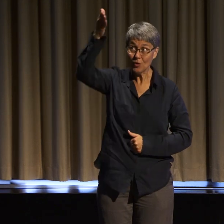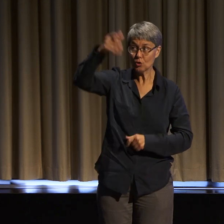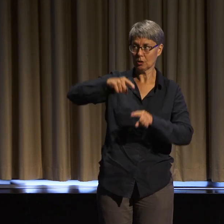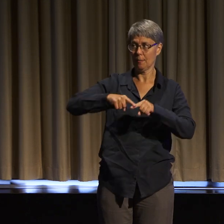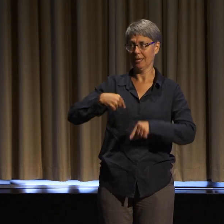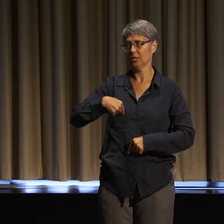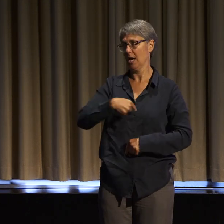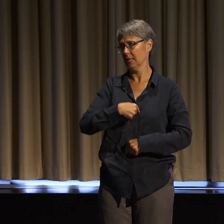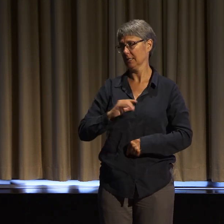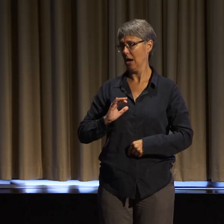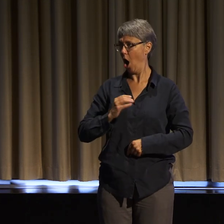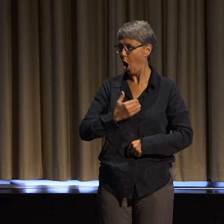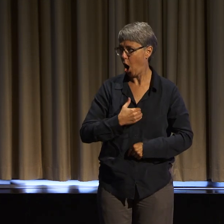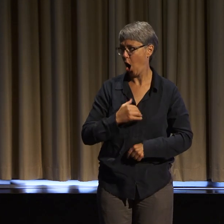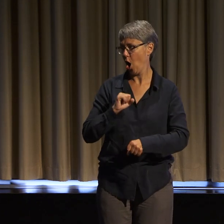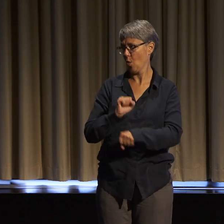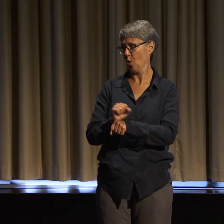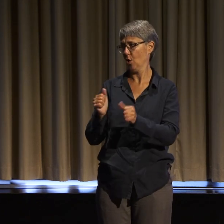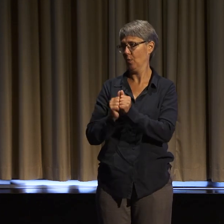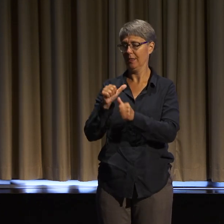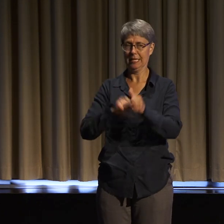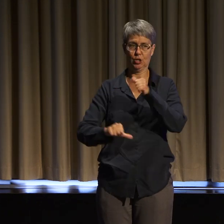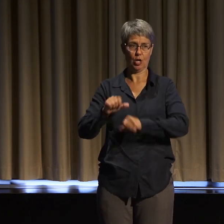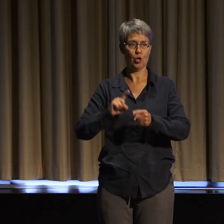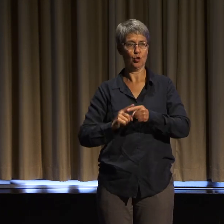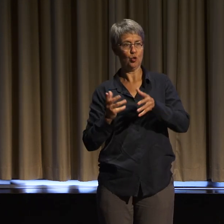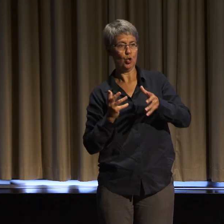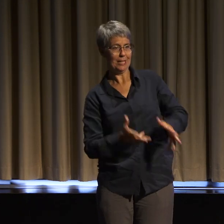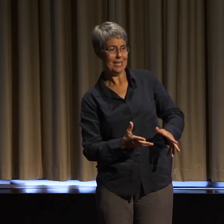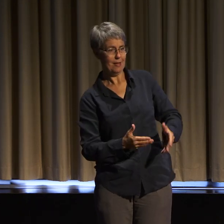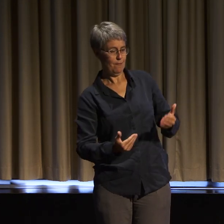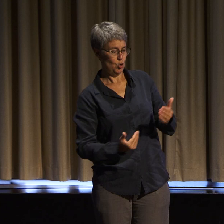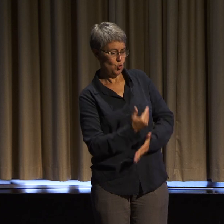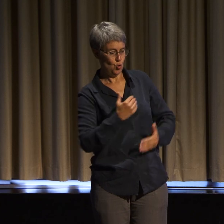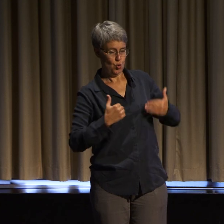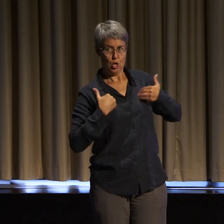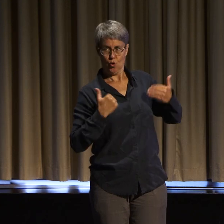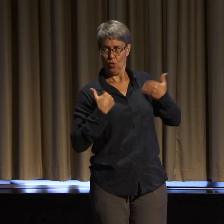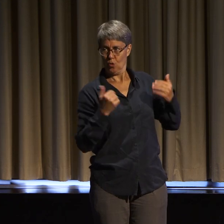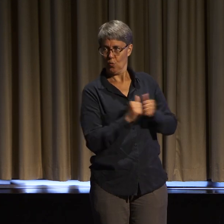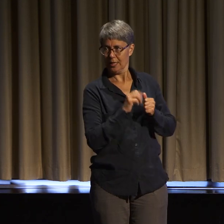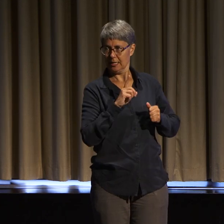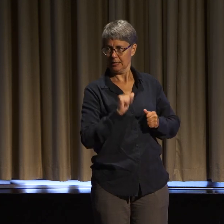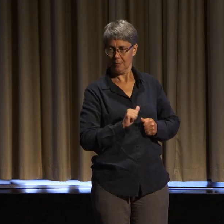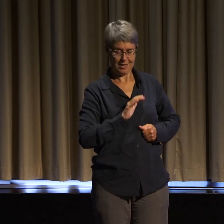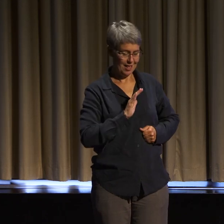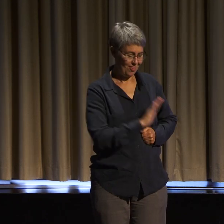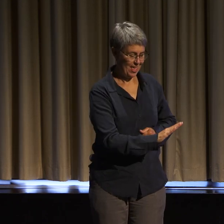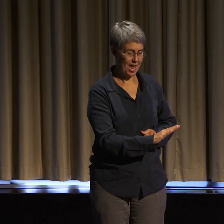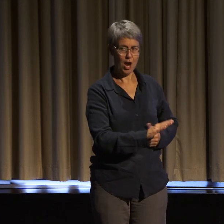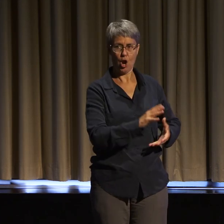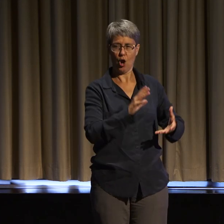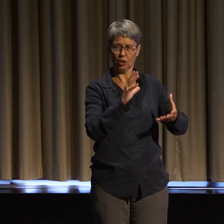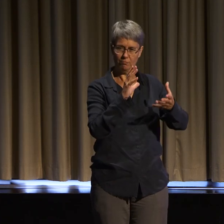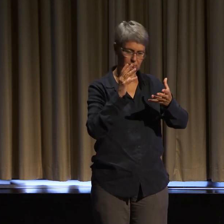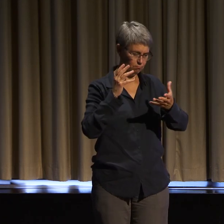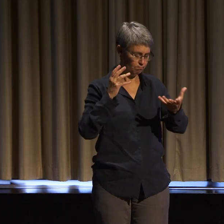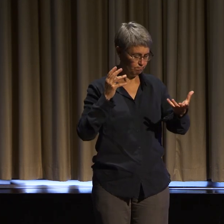We have a responsibility to leave them a legacy worth fighting for, to leave them powerful stories of not only how we